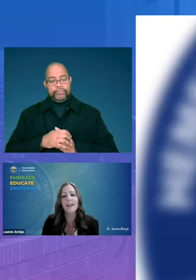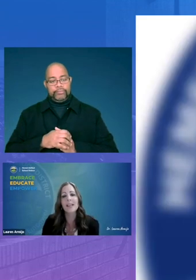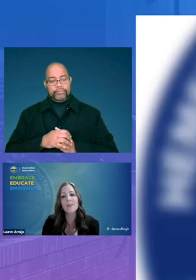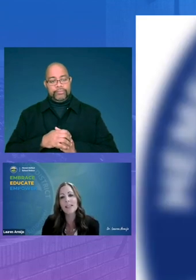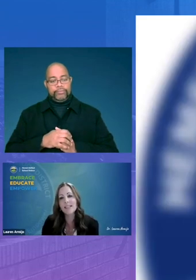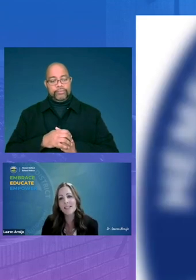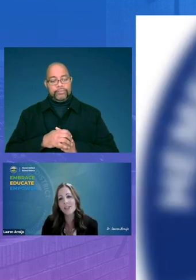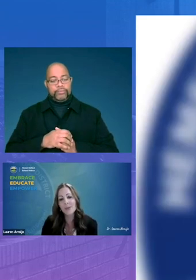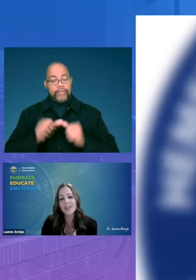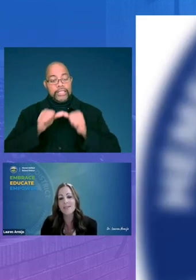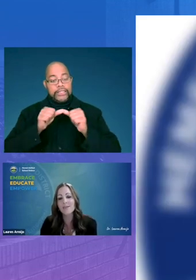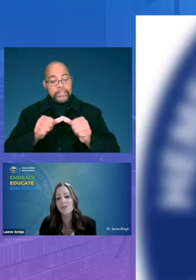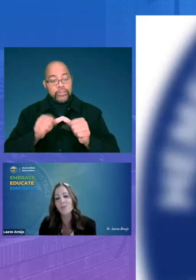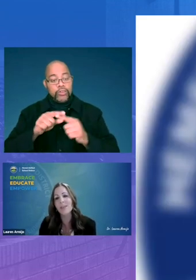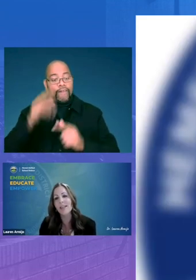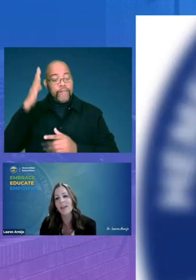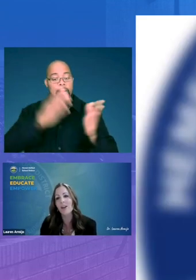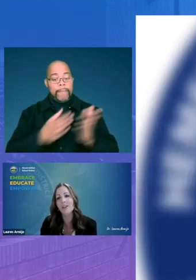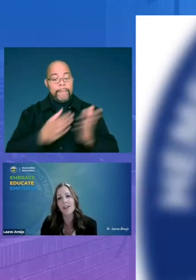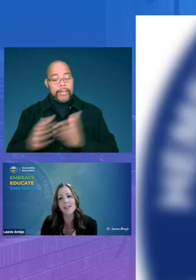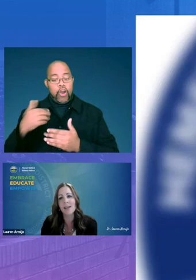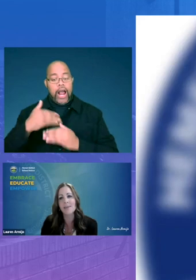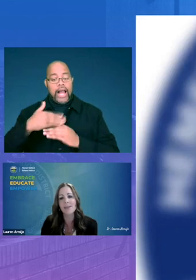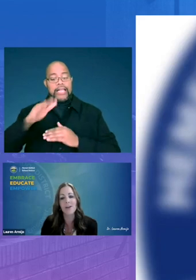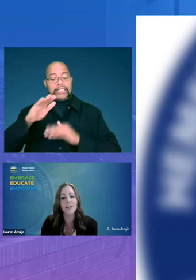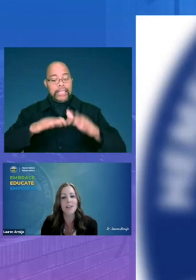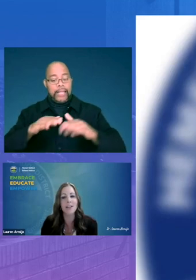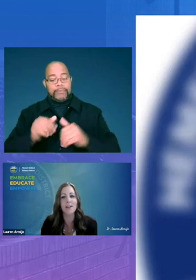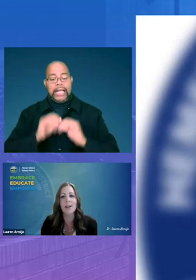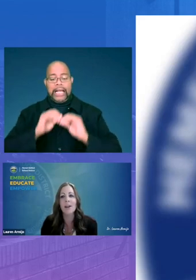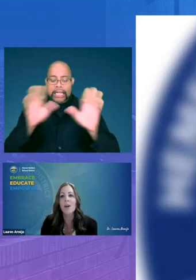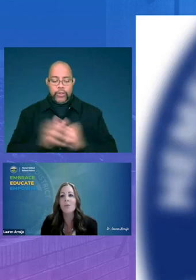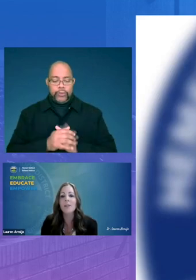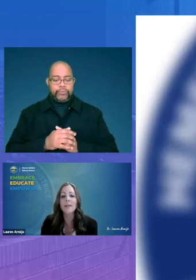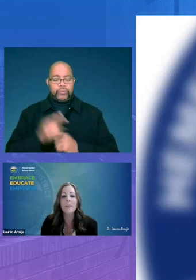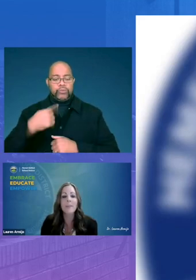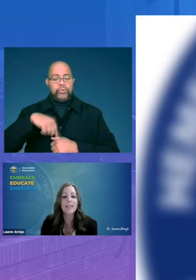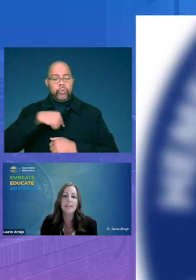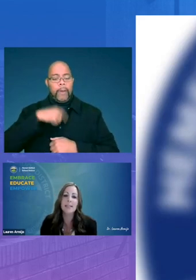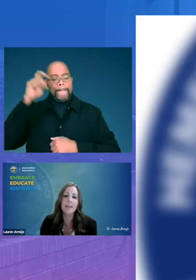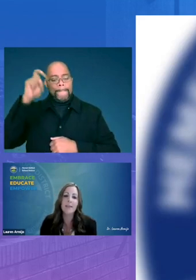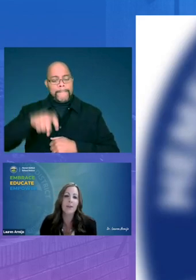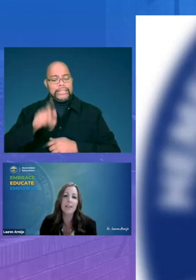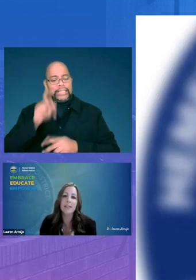as we continue into future planning our next steps are clear we must stay focused